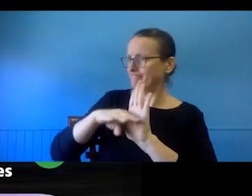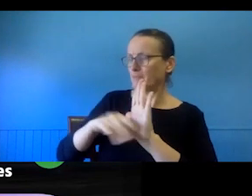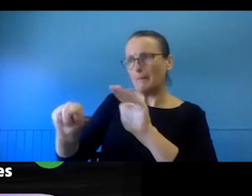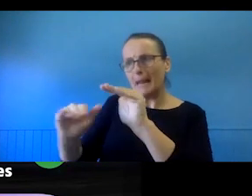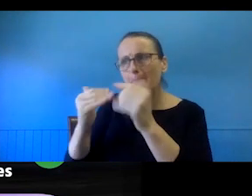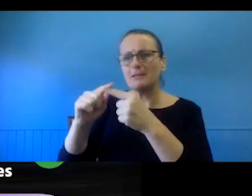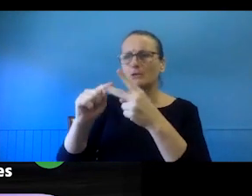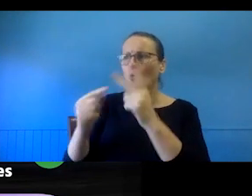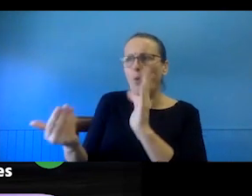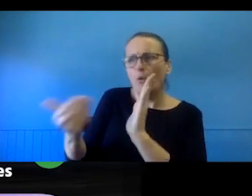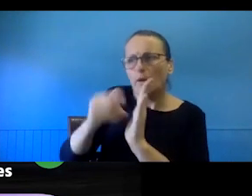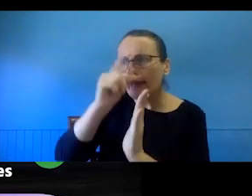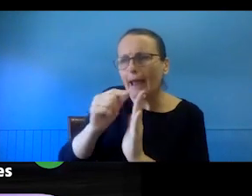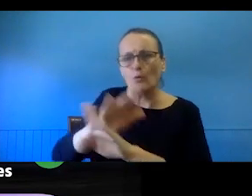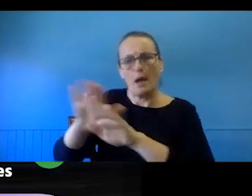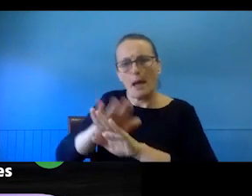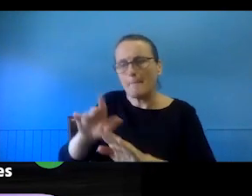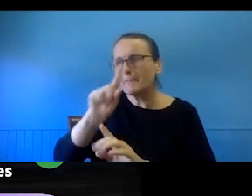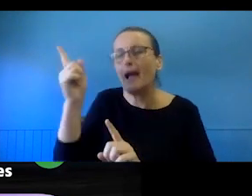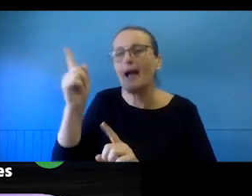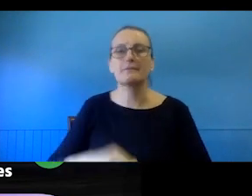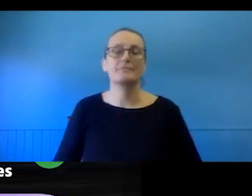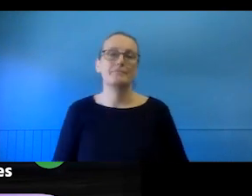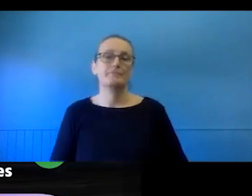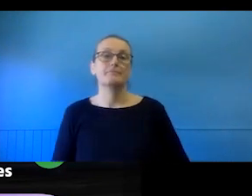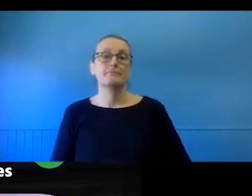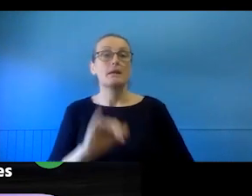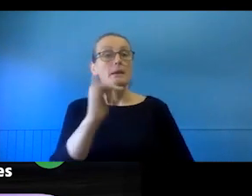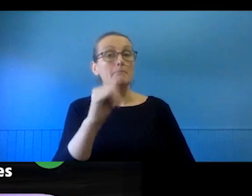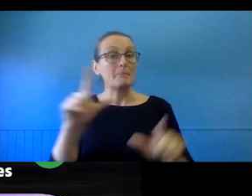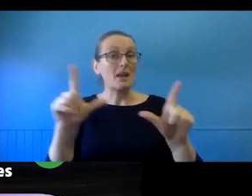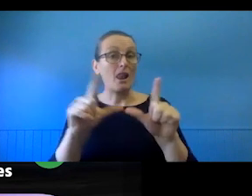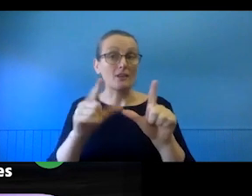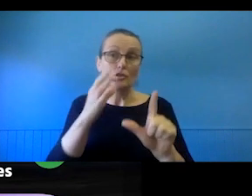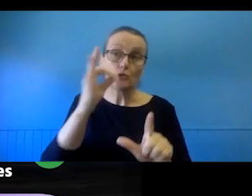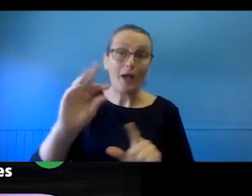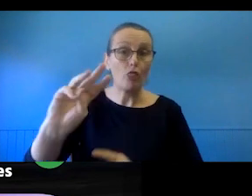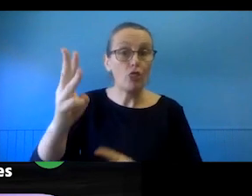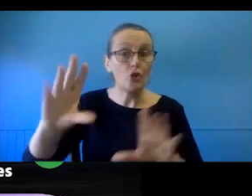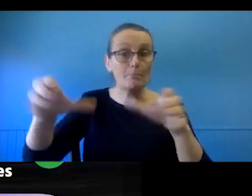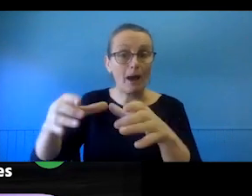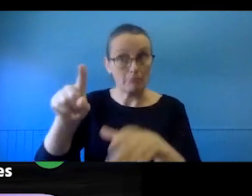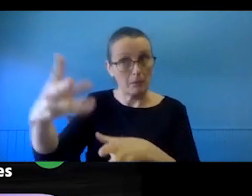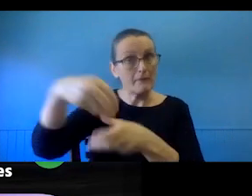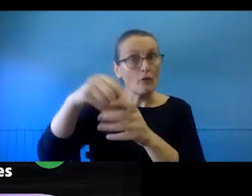And similarly, you may be getting licences from third party material that's also involved in the project.